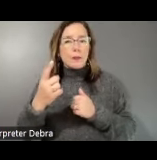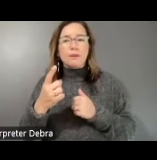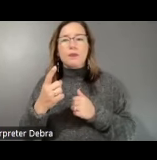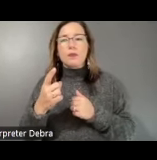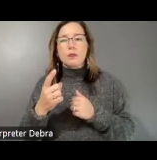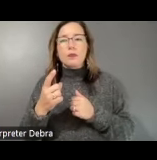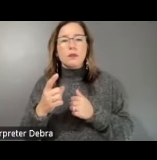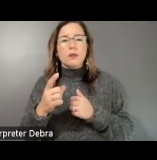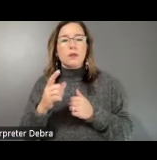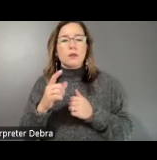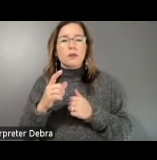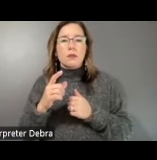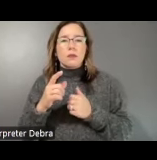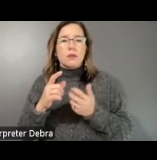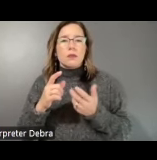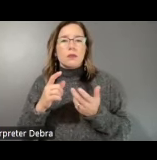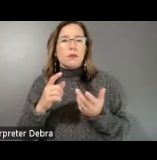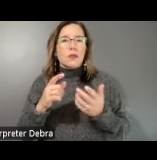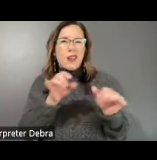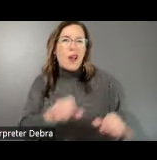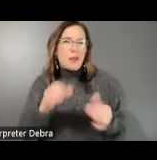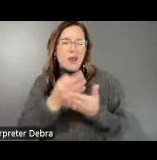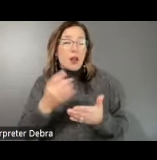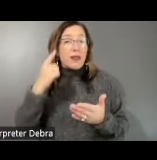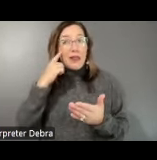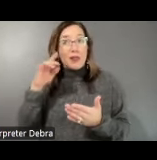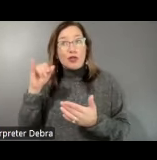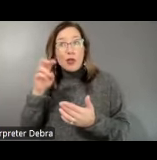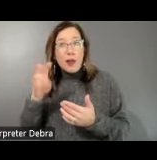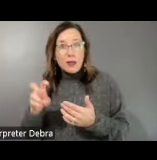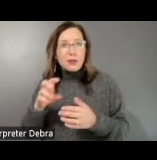a common fact that when we think about jazz or we think about classical music or things like that,